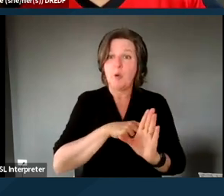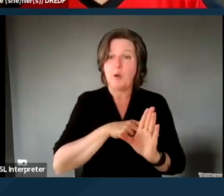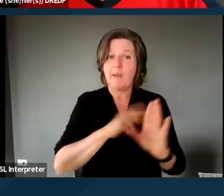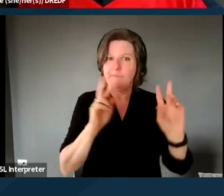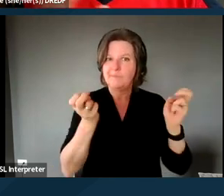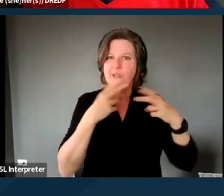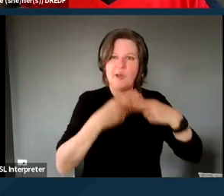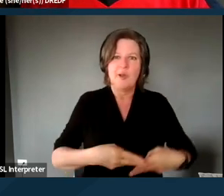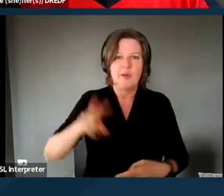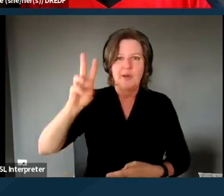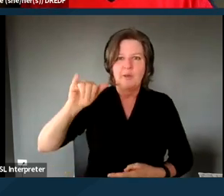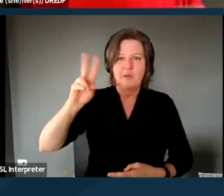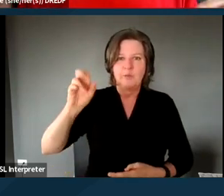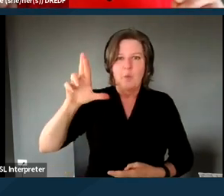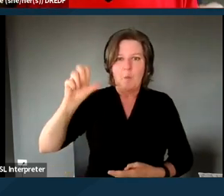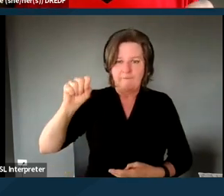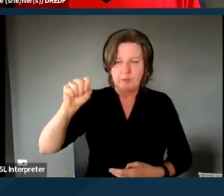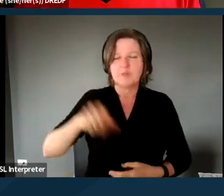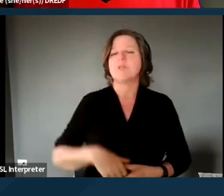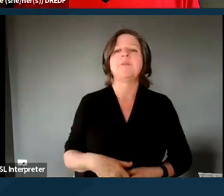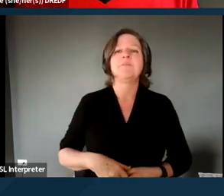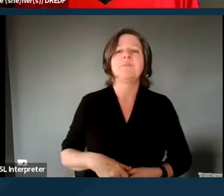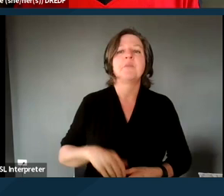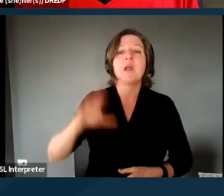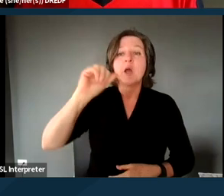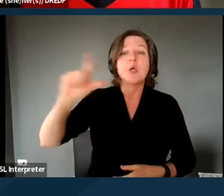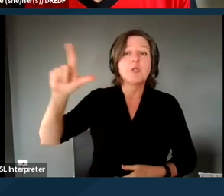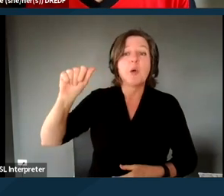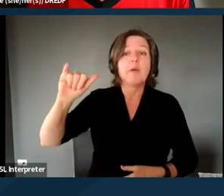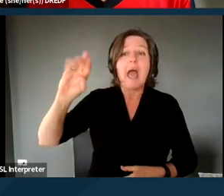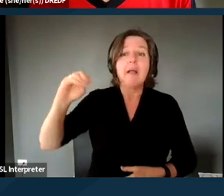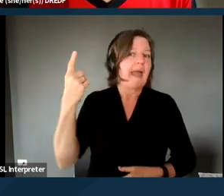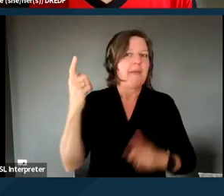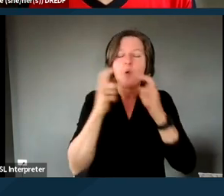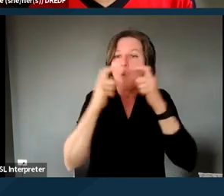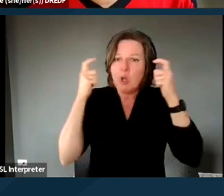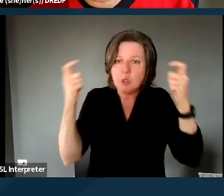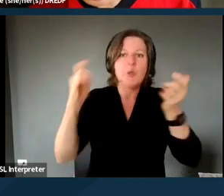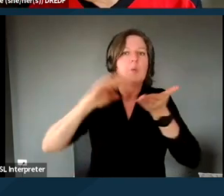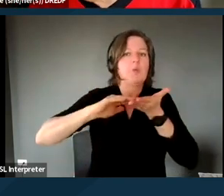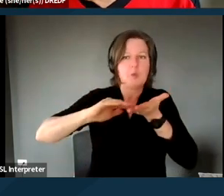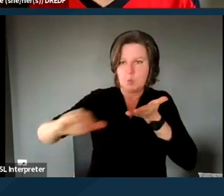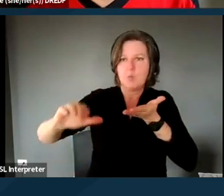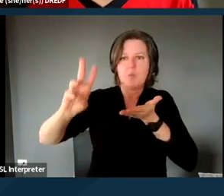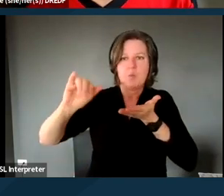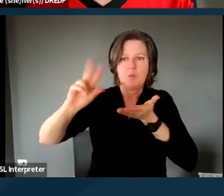So all of CalAIM is one huge waiver, and then there are also specific waiver programs